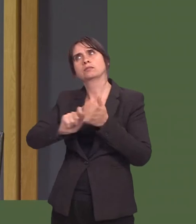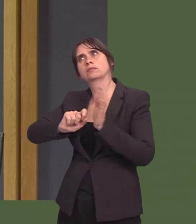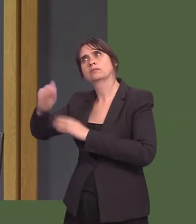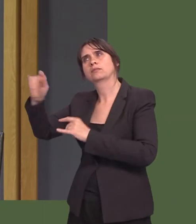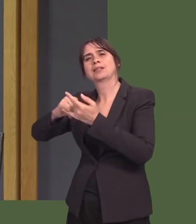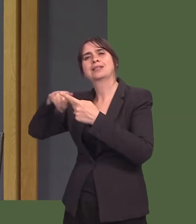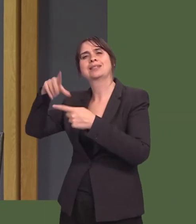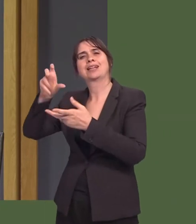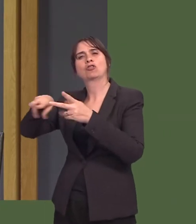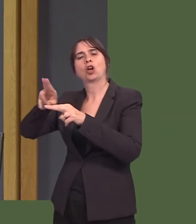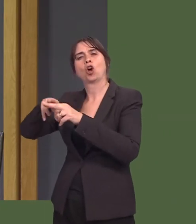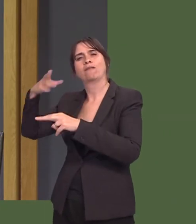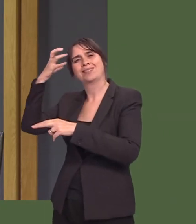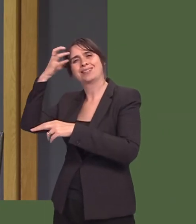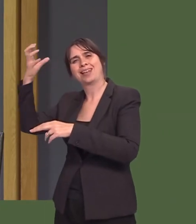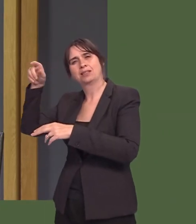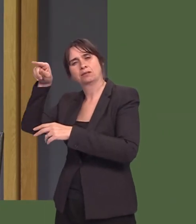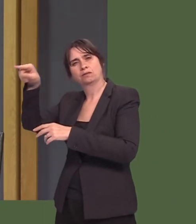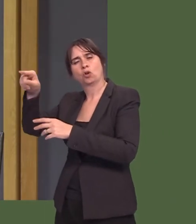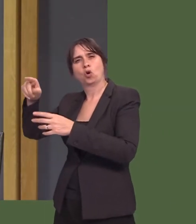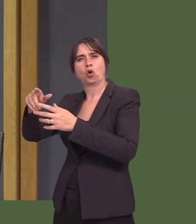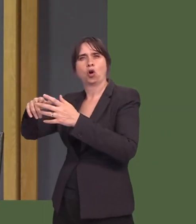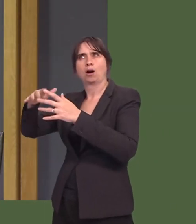Change, calling for a review of the minersí pension scheme.